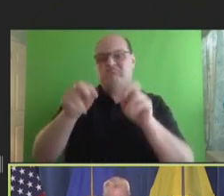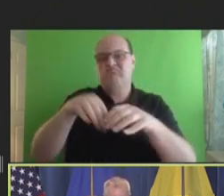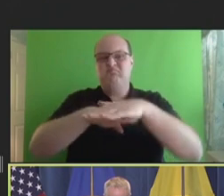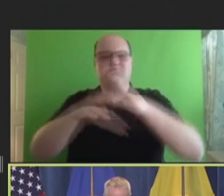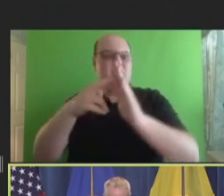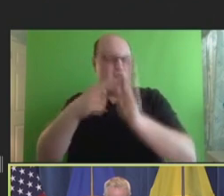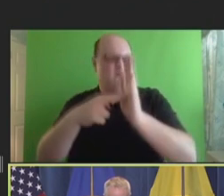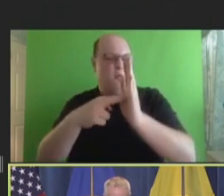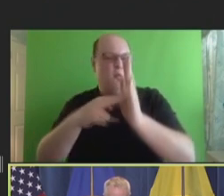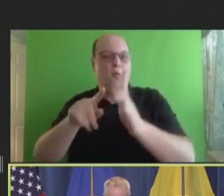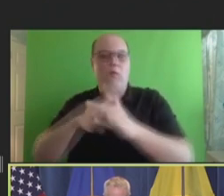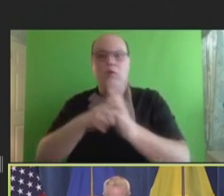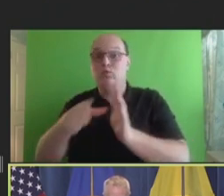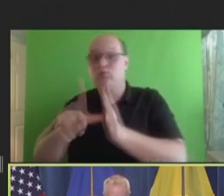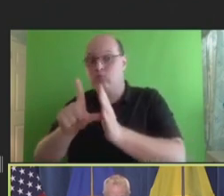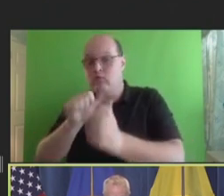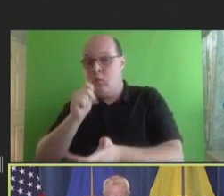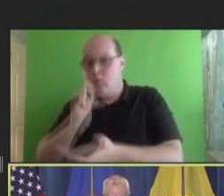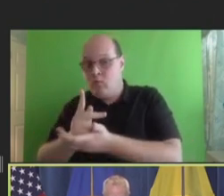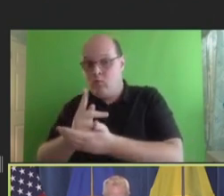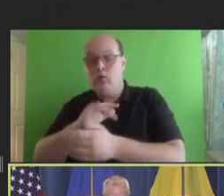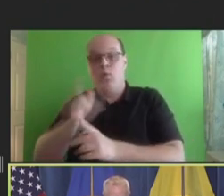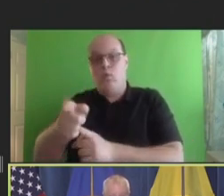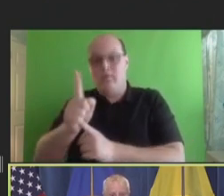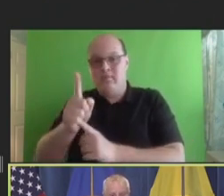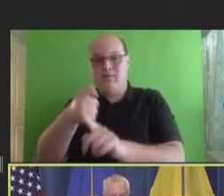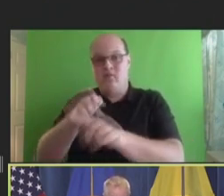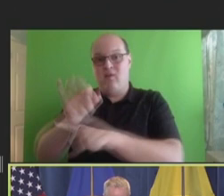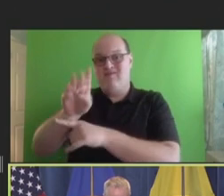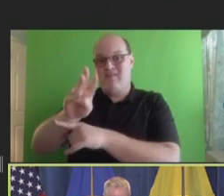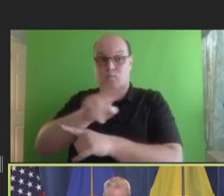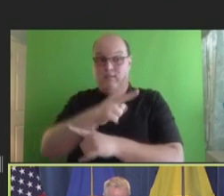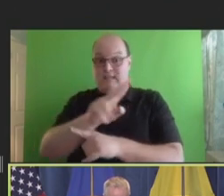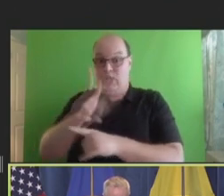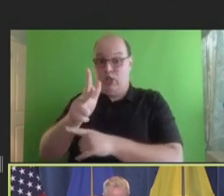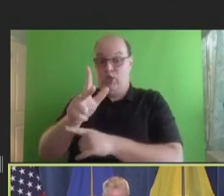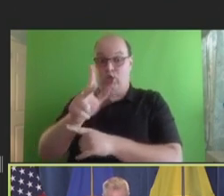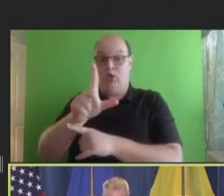move on to the review and approval of the minutes from the February 2nd to 3rd, 2023